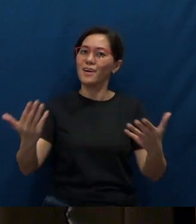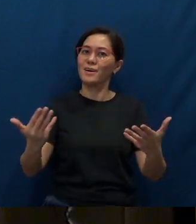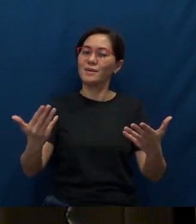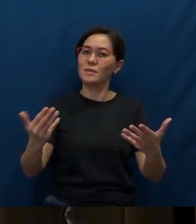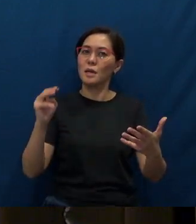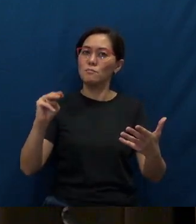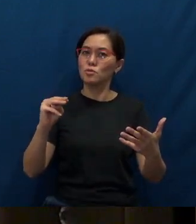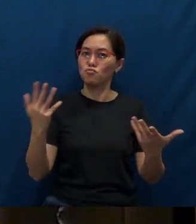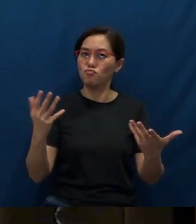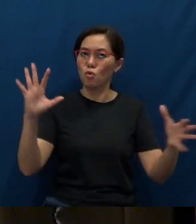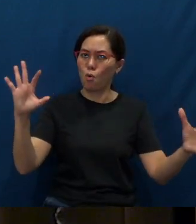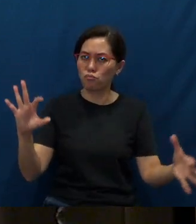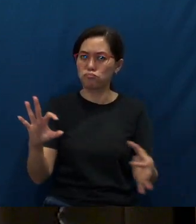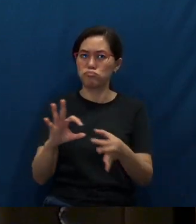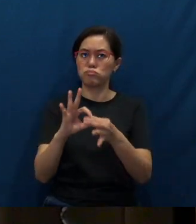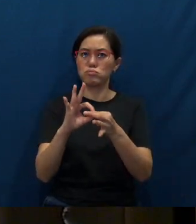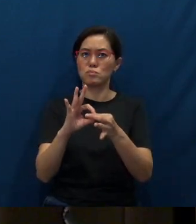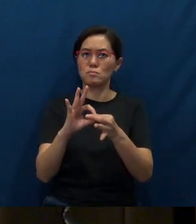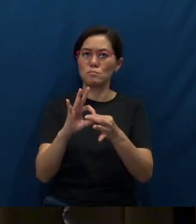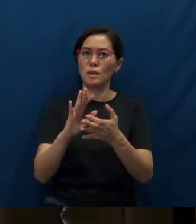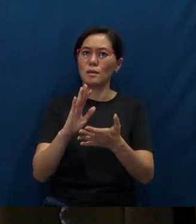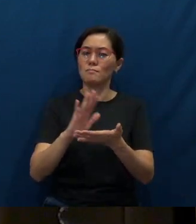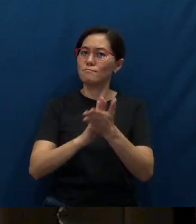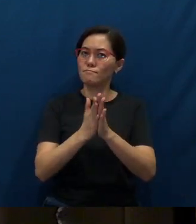and we are called to be peacemakers.